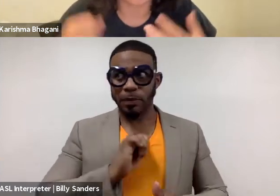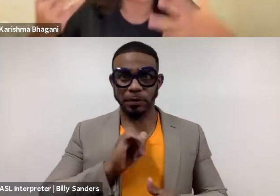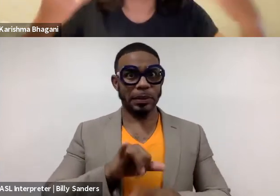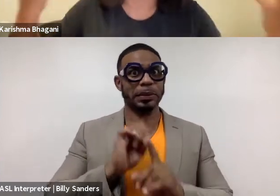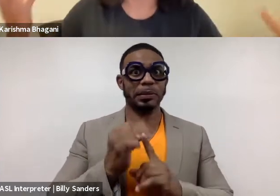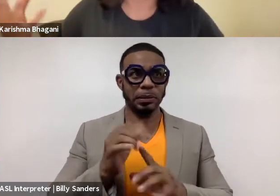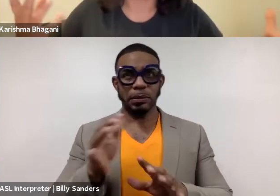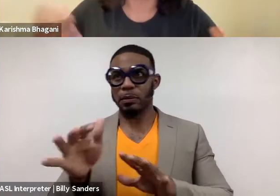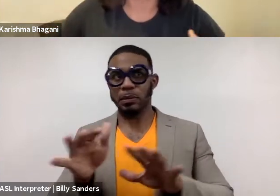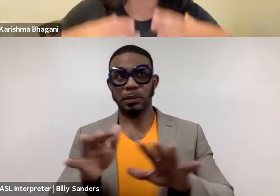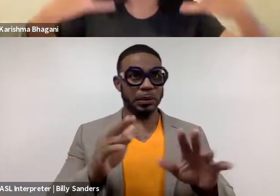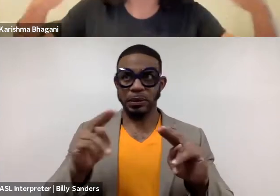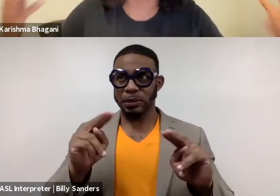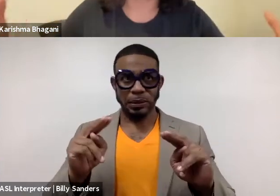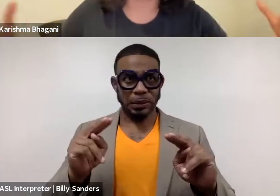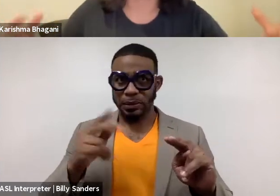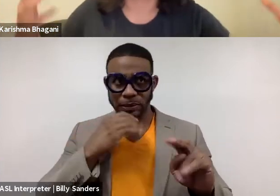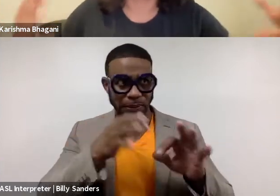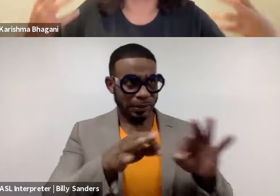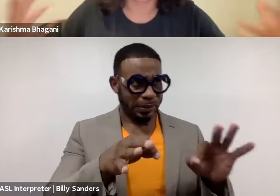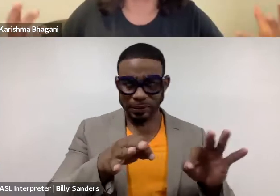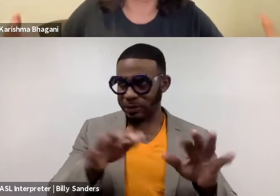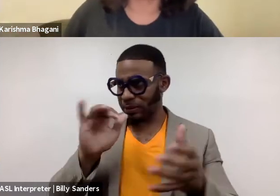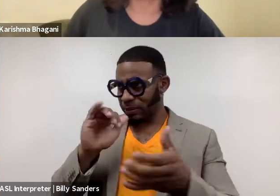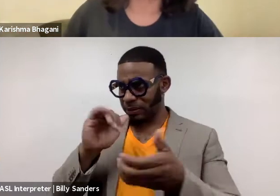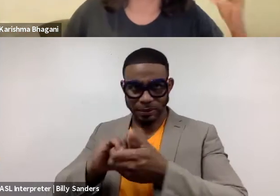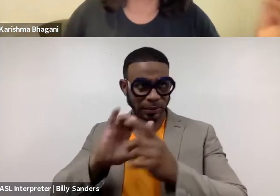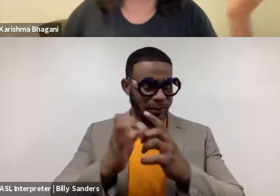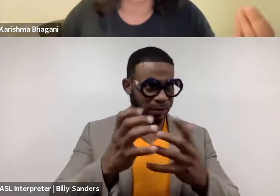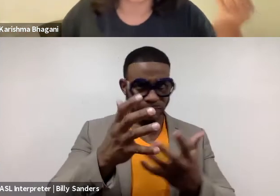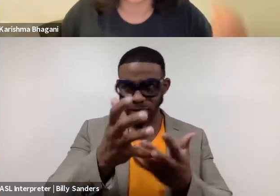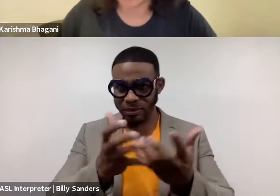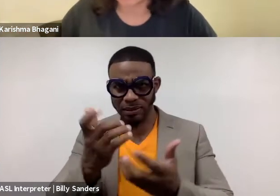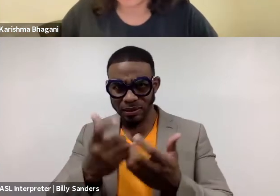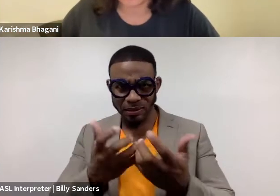where I'm negotiating a deal or negotiating a collaboration and thinking about what will serve the artists best.